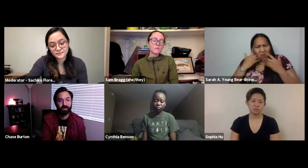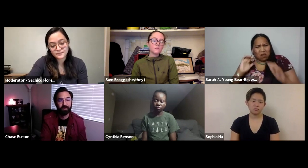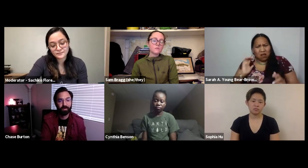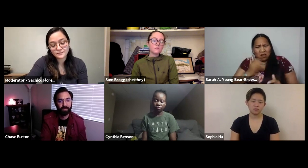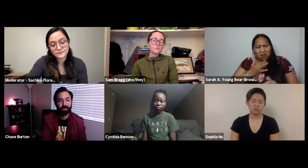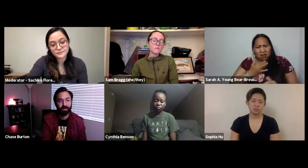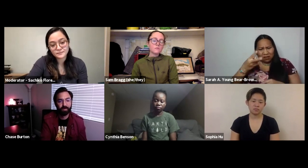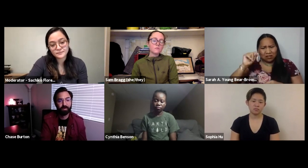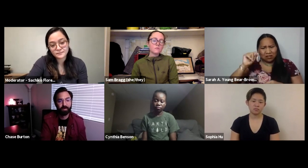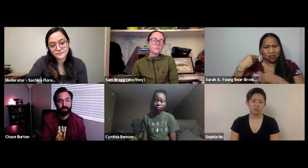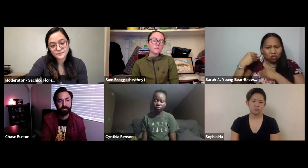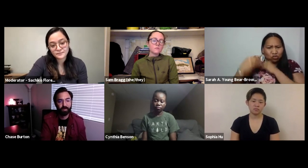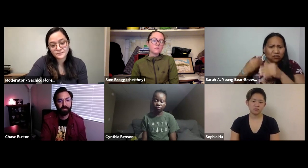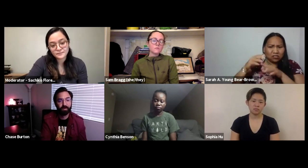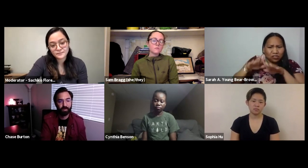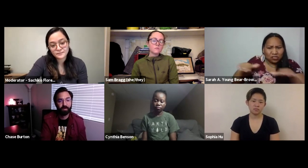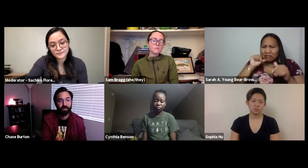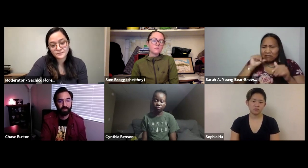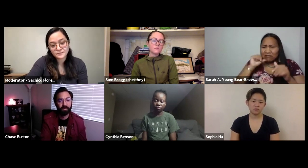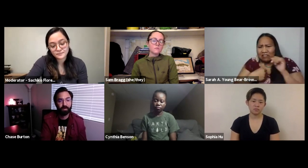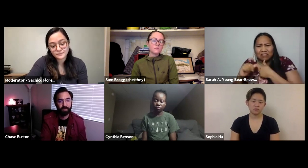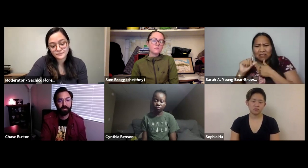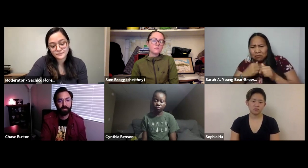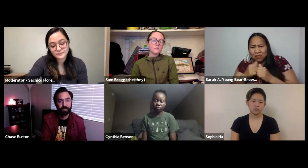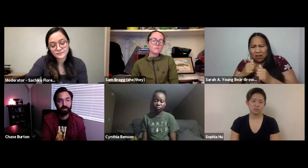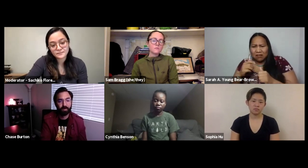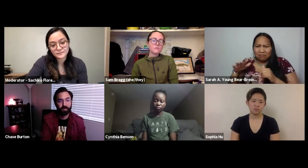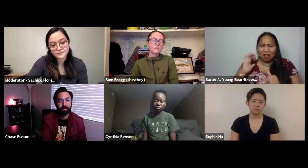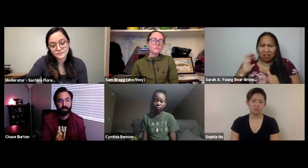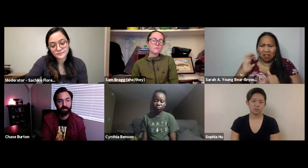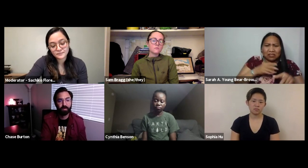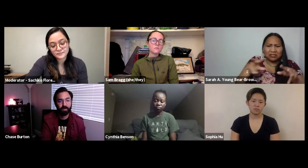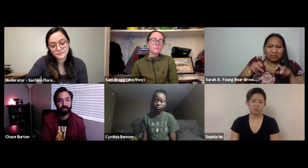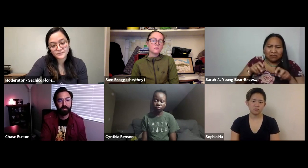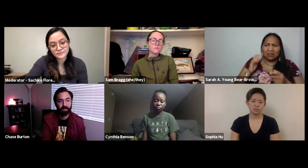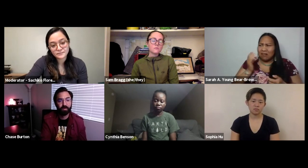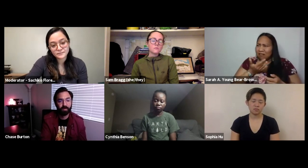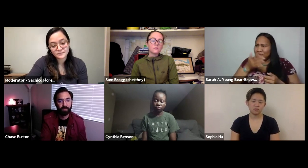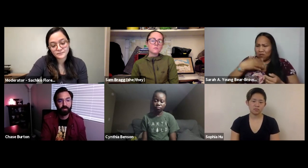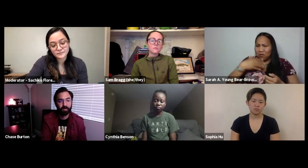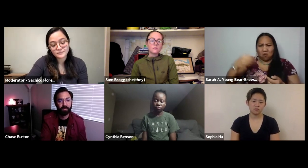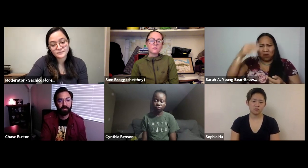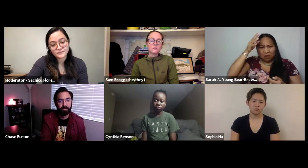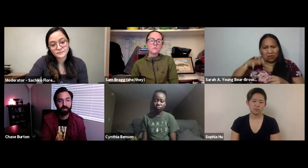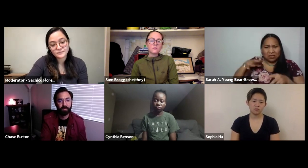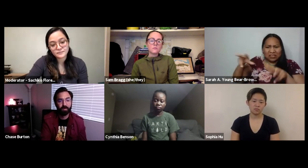percent of the land is water and as far as our bodies as well. We are full of water so